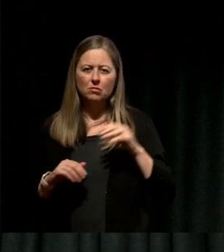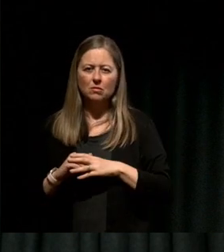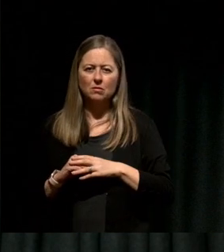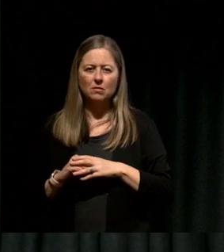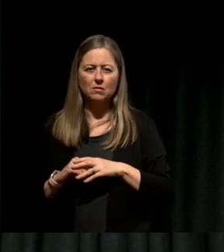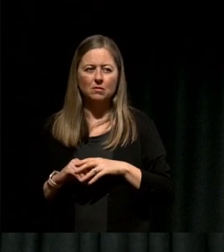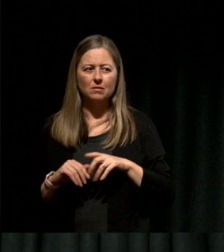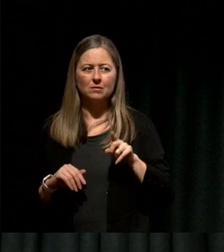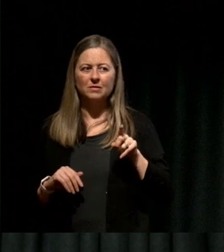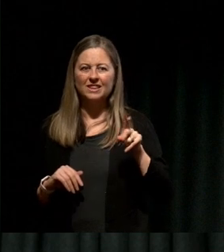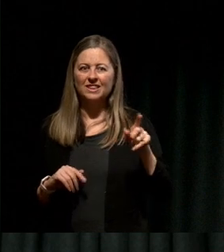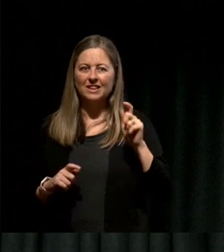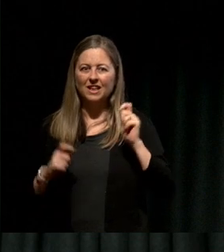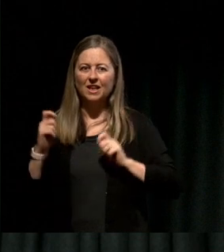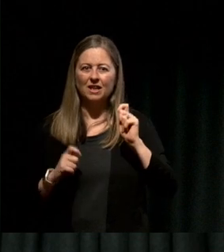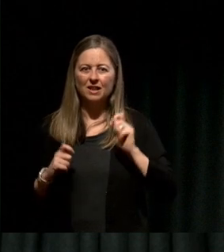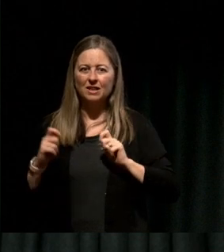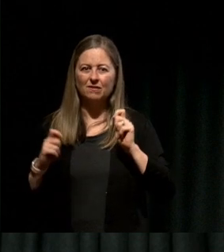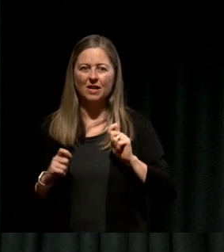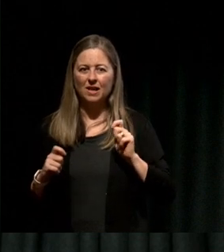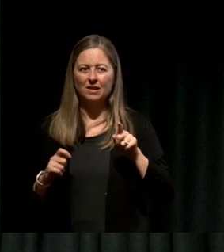his face because he thought that I was the one who was going to attack him.